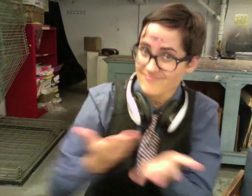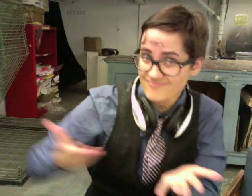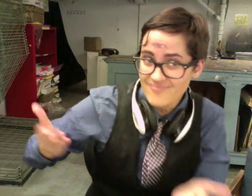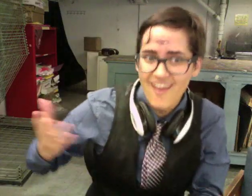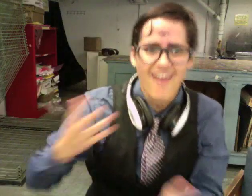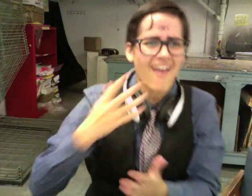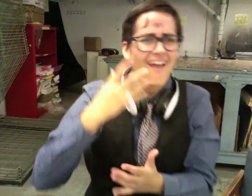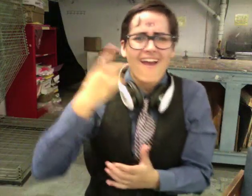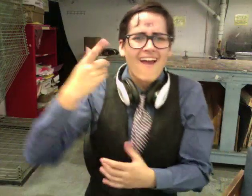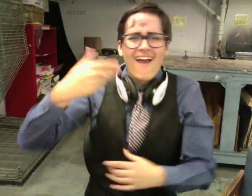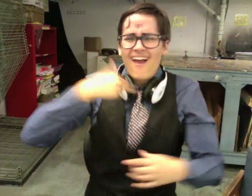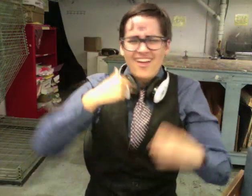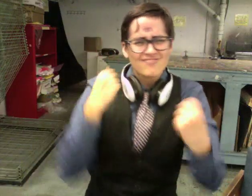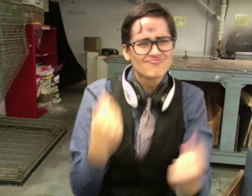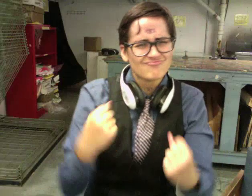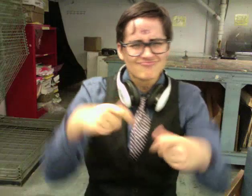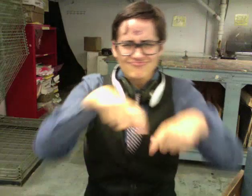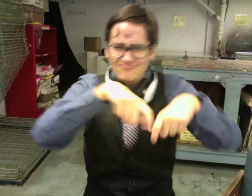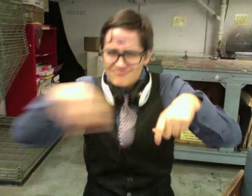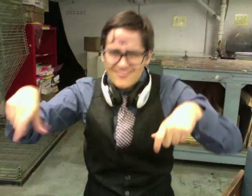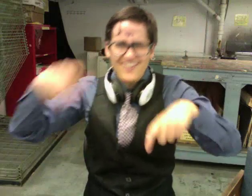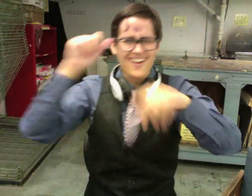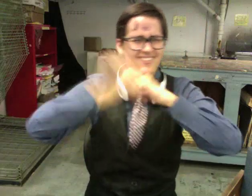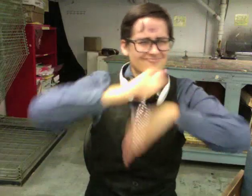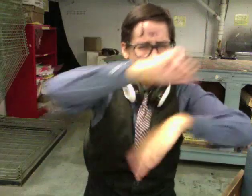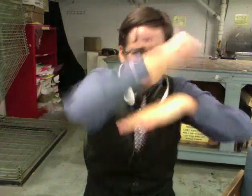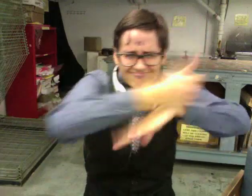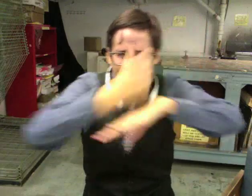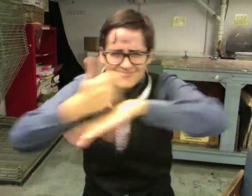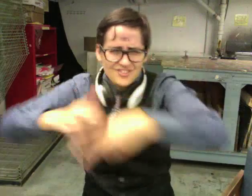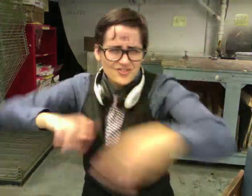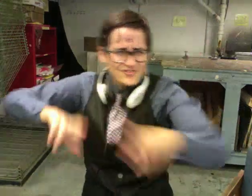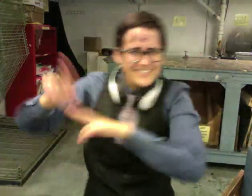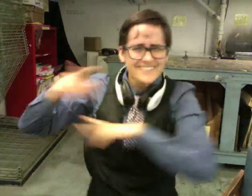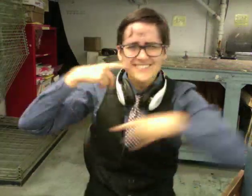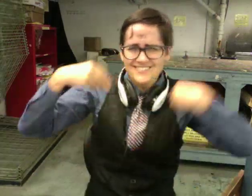post-consumer material, a boardwalk for pedestrians, and plenty of stands ready for local food